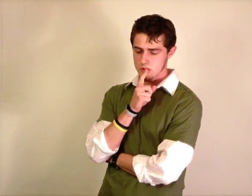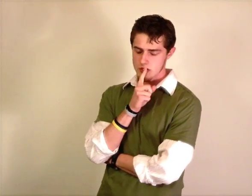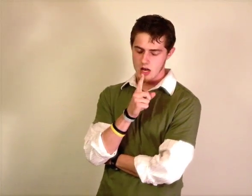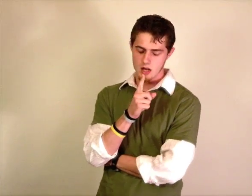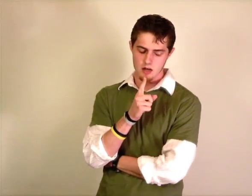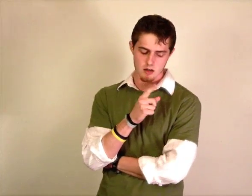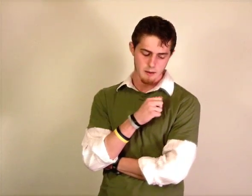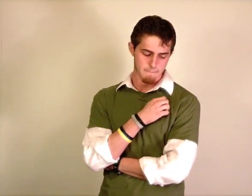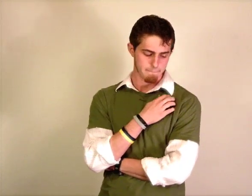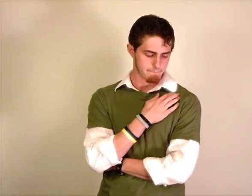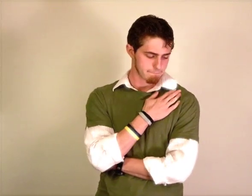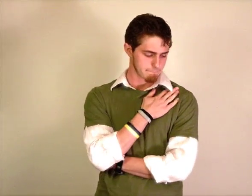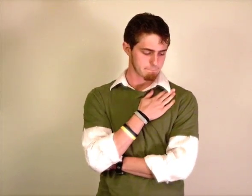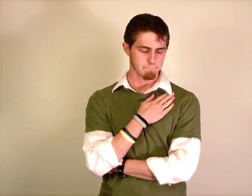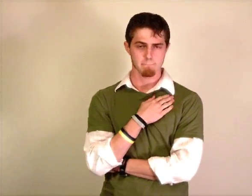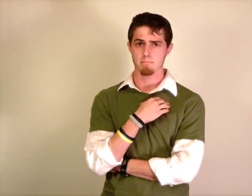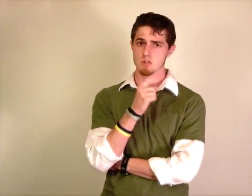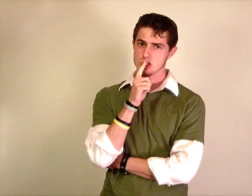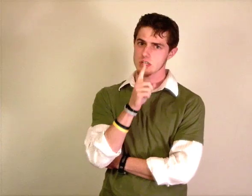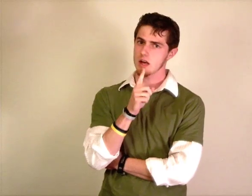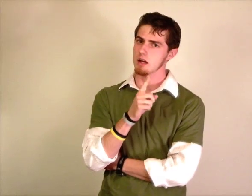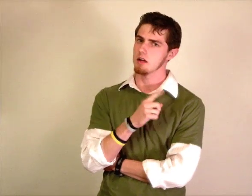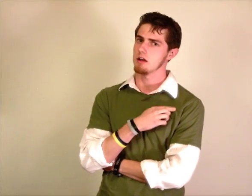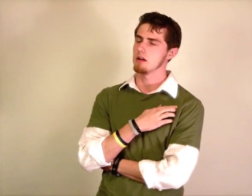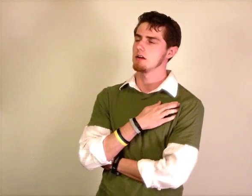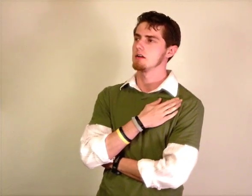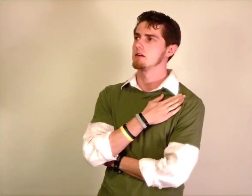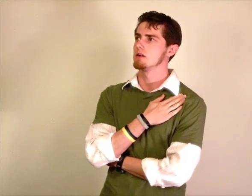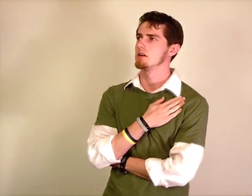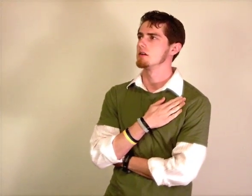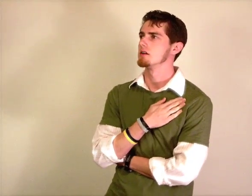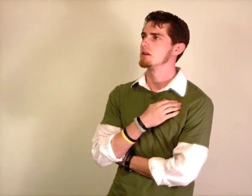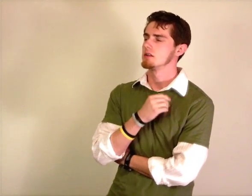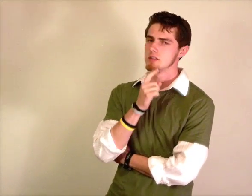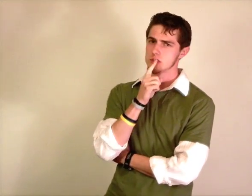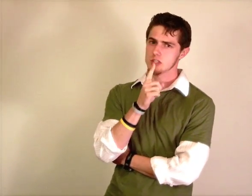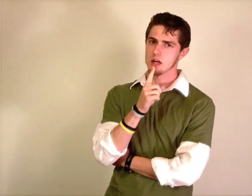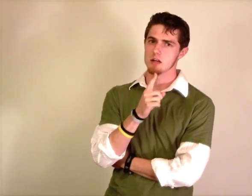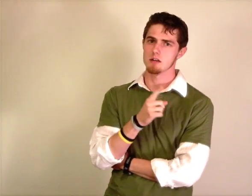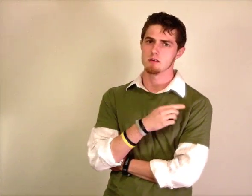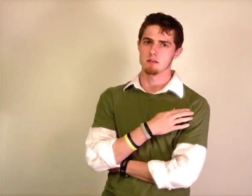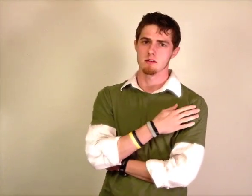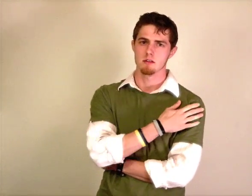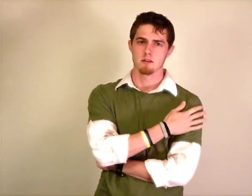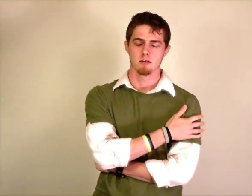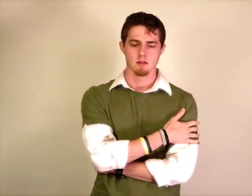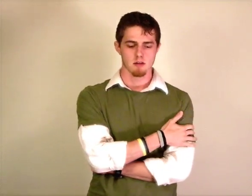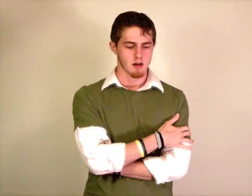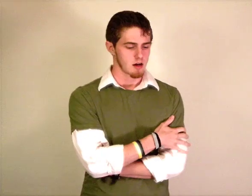Sha